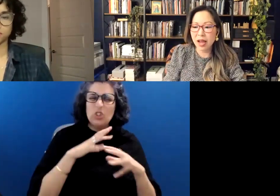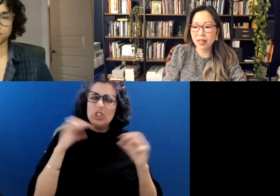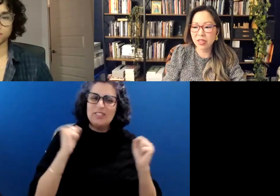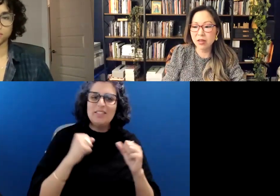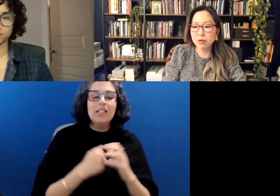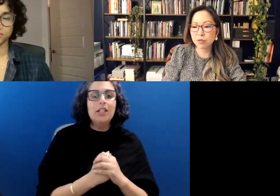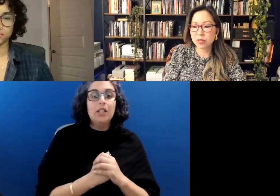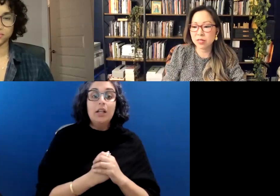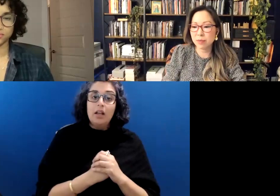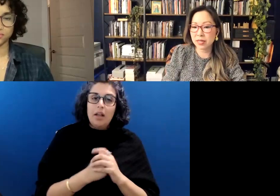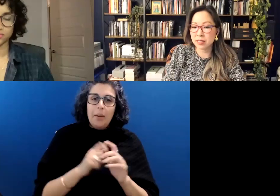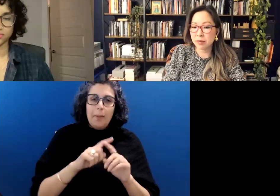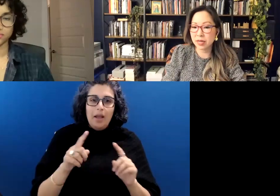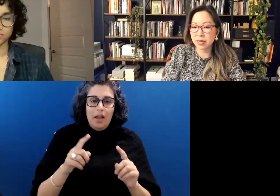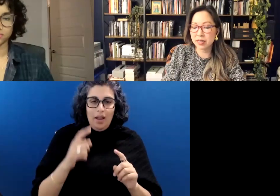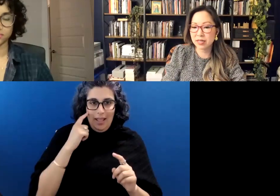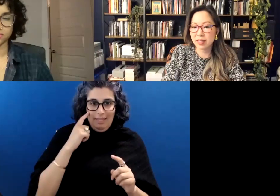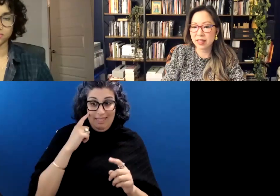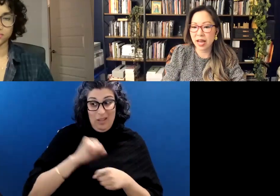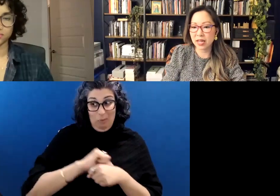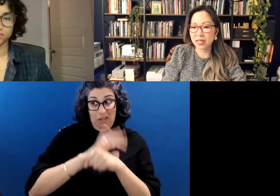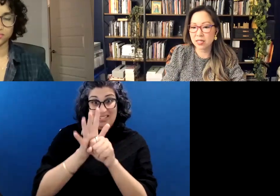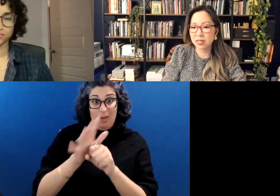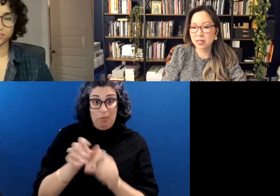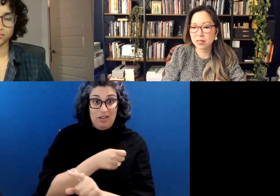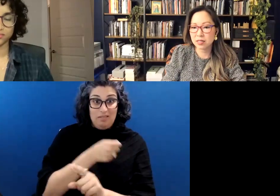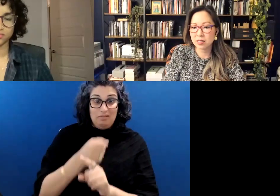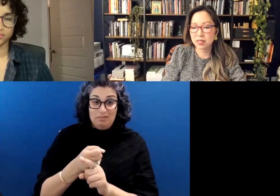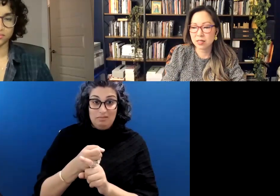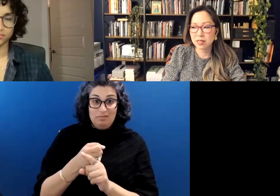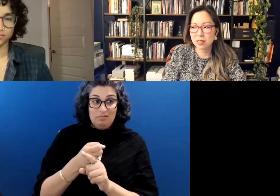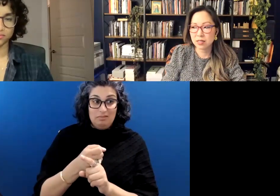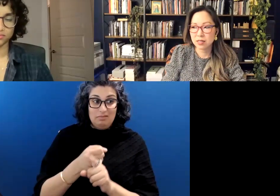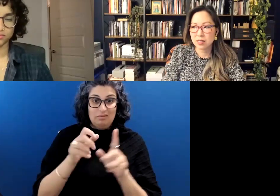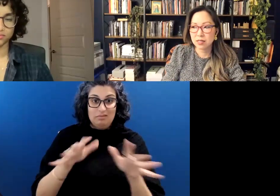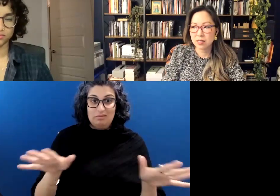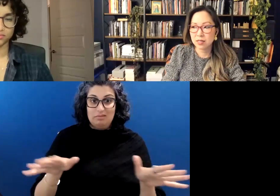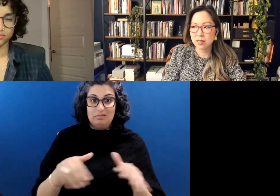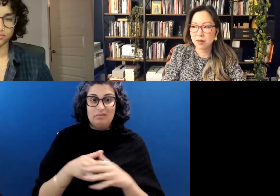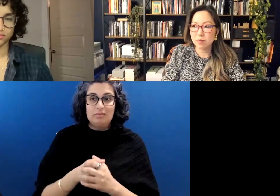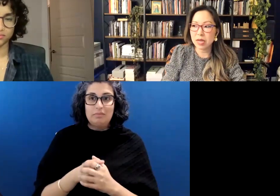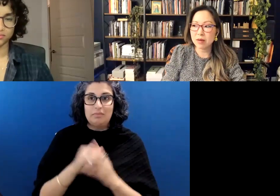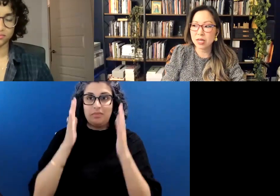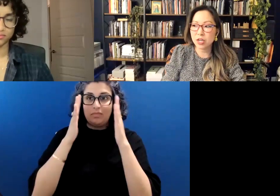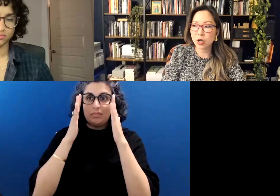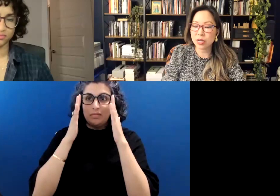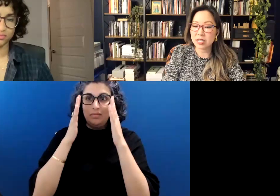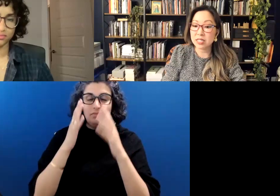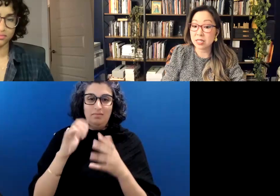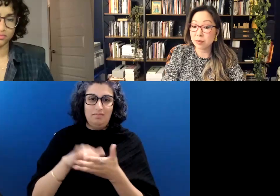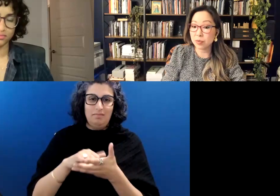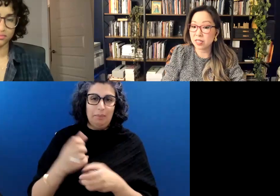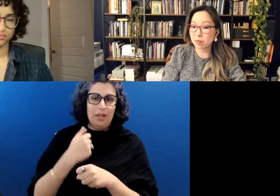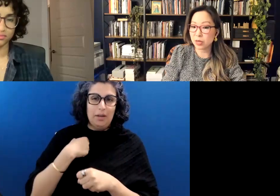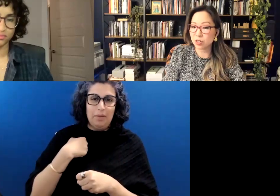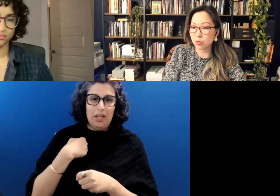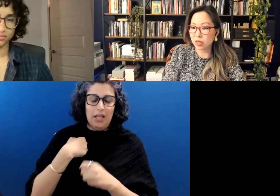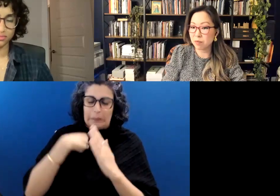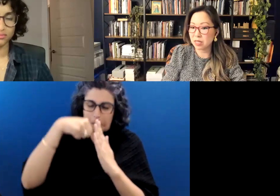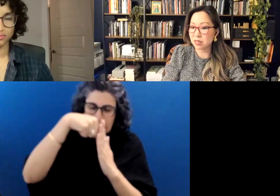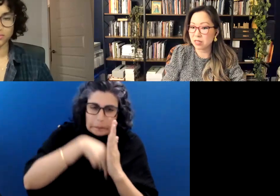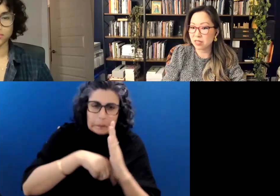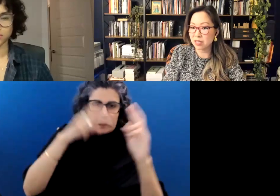But I think it was really the pandemic that made me go in deep, especially with the mental